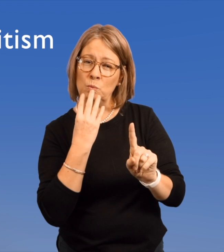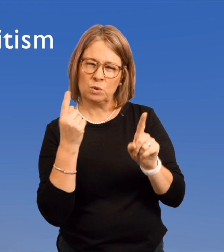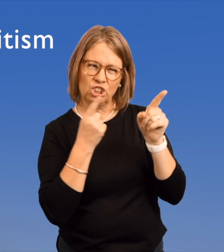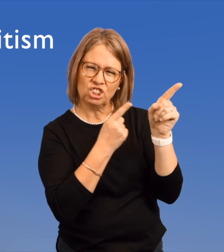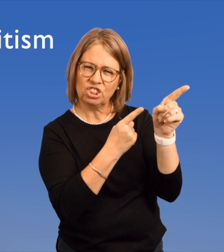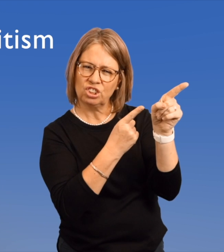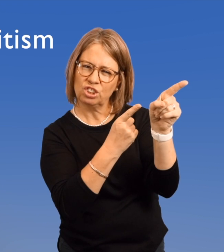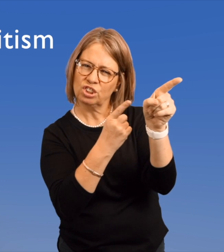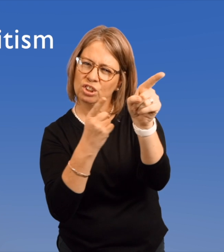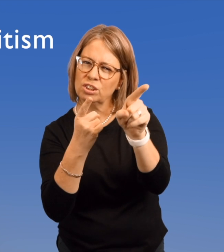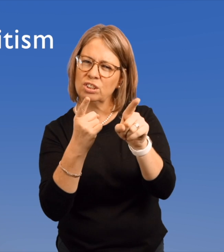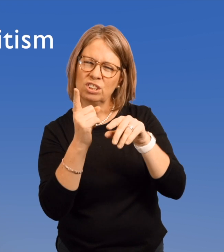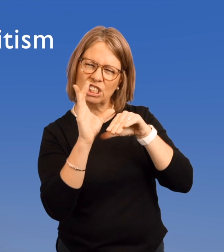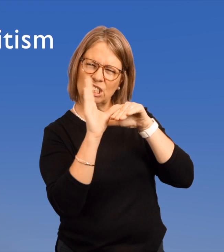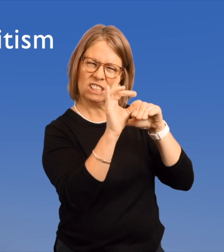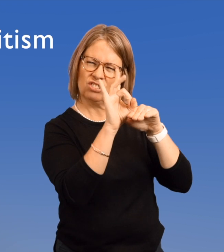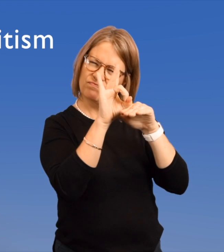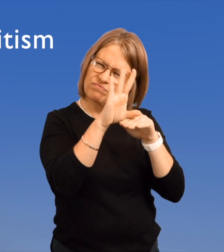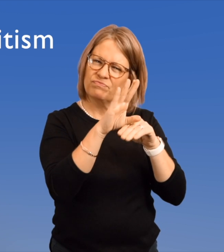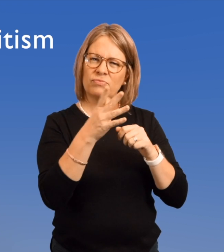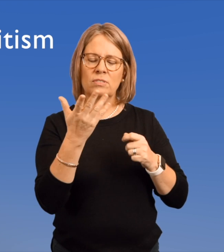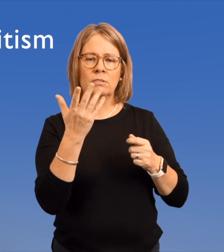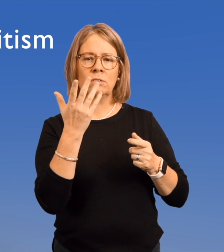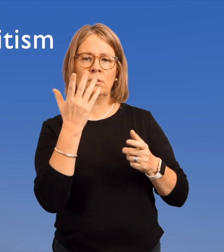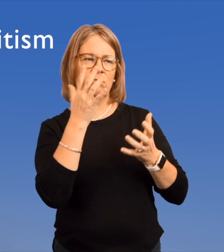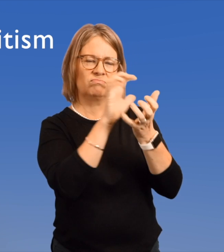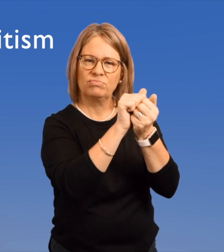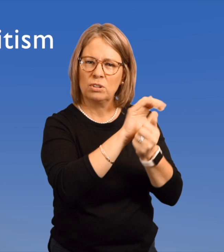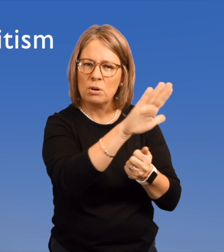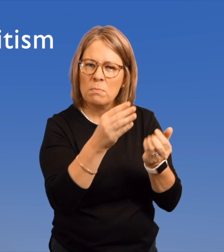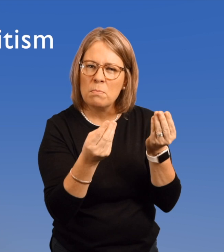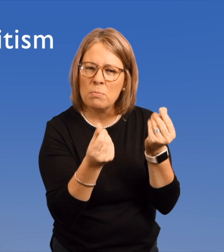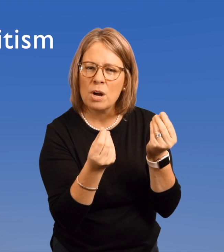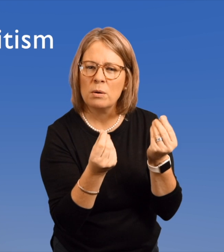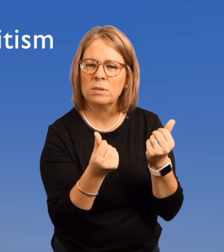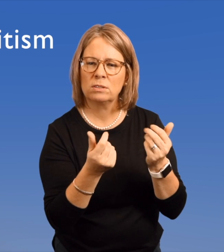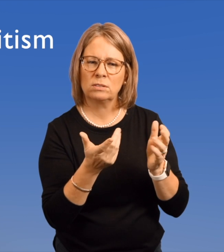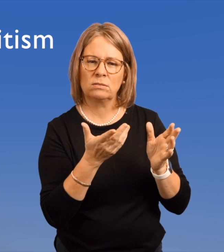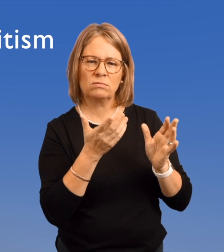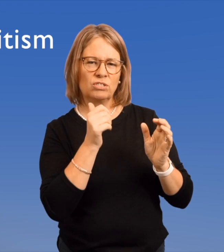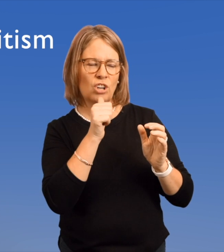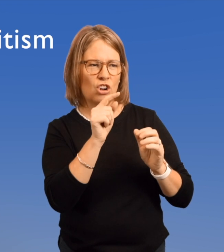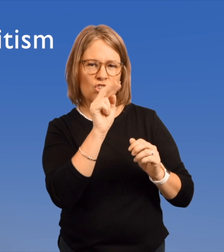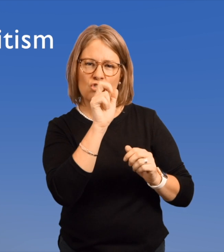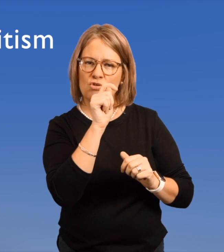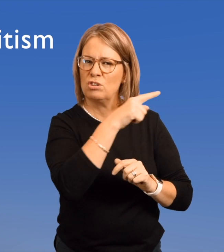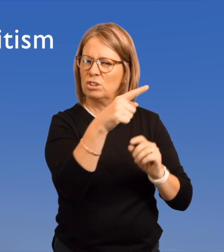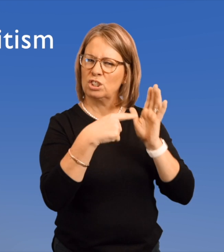showing hostility to prejudice against hatred of Jewish people, damaging their property,